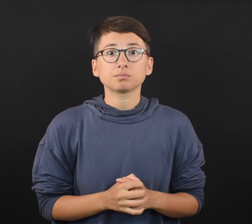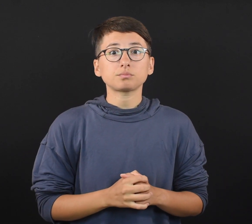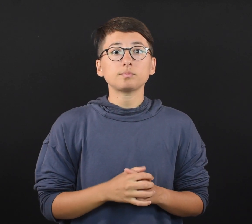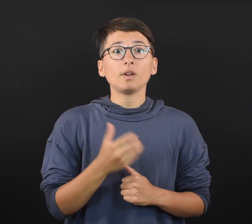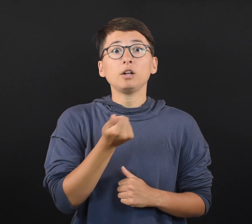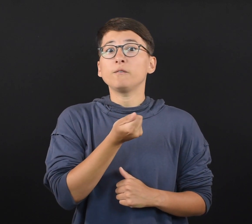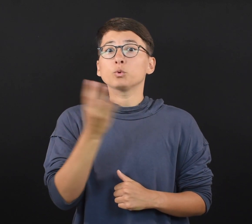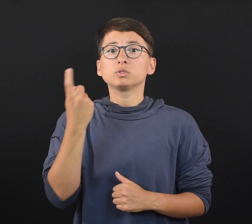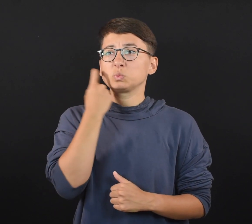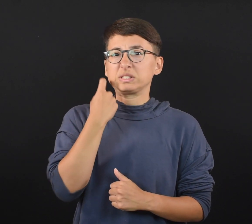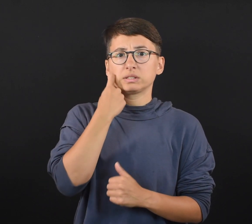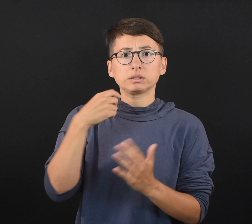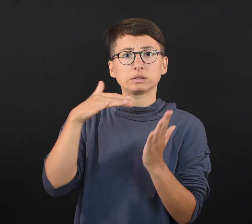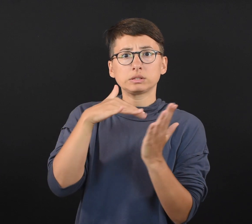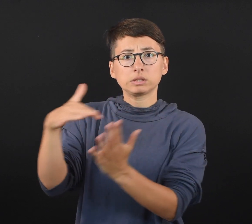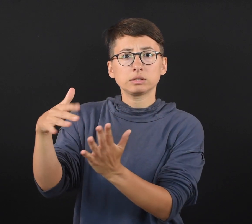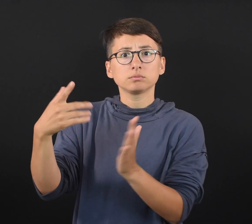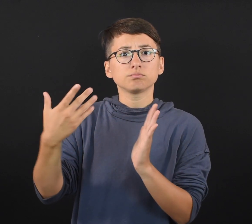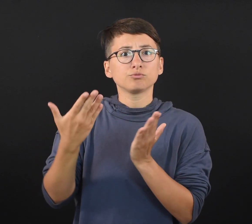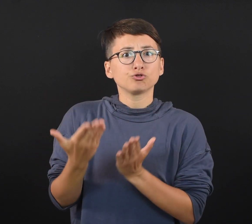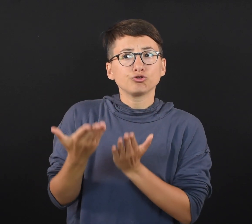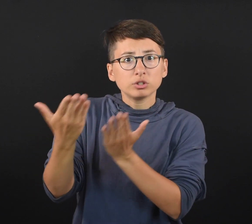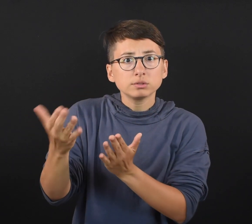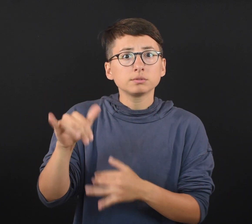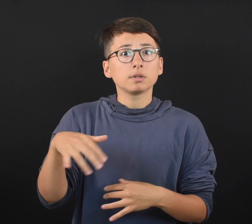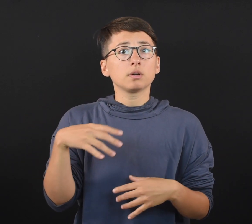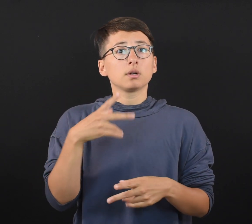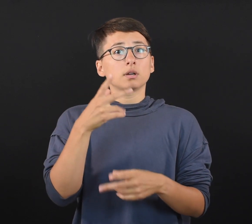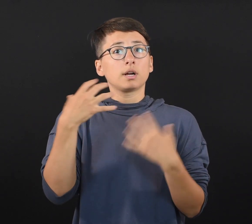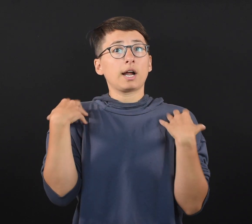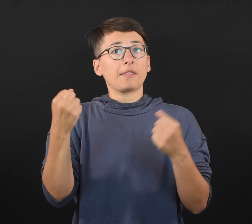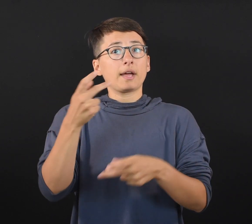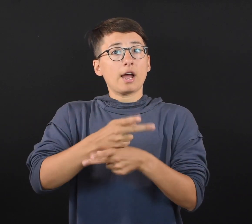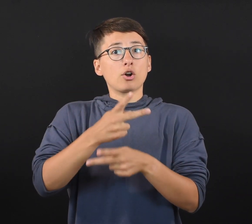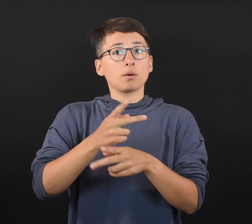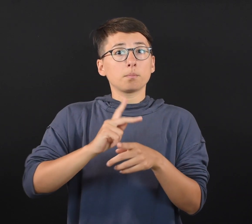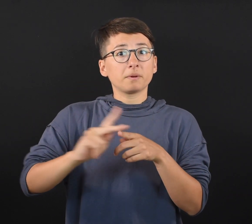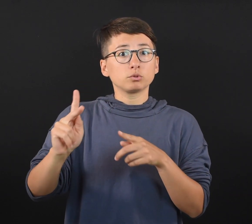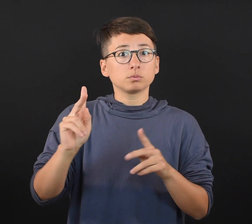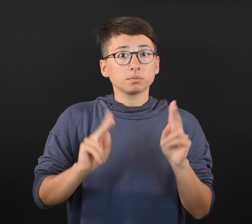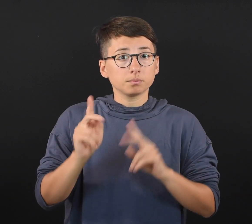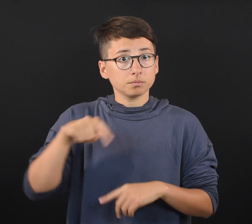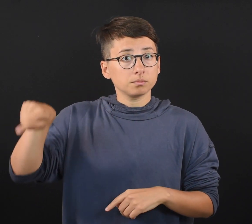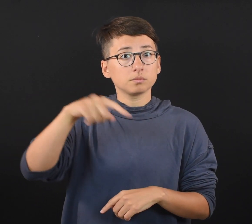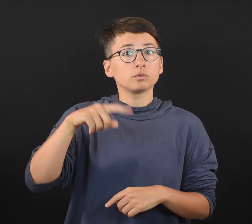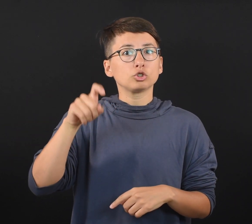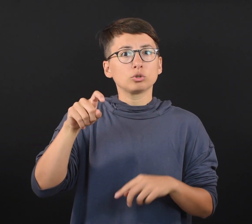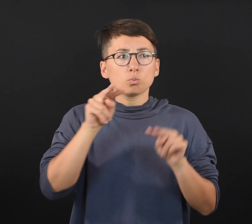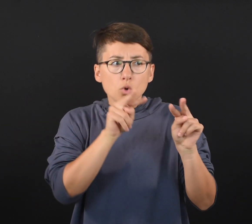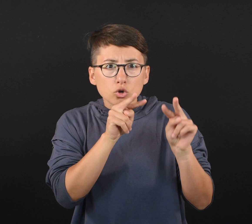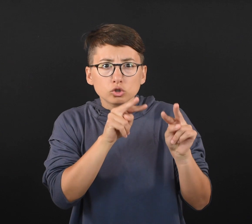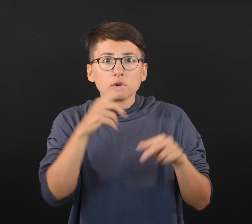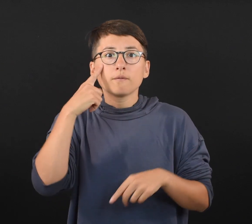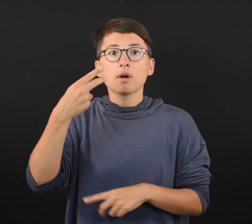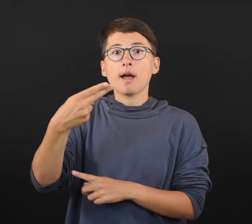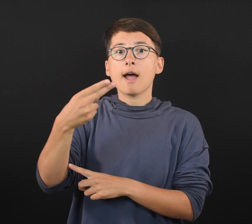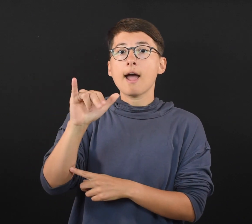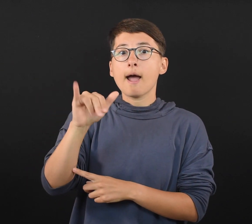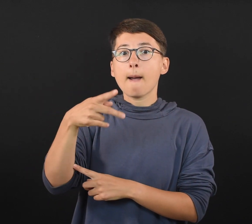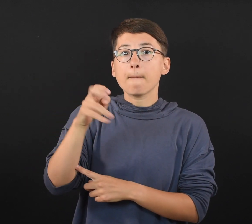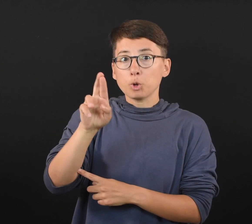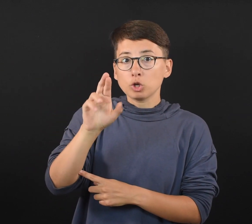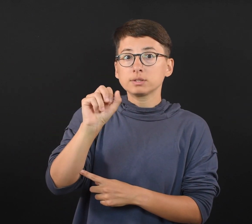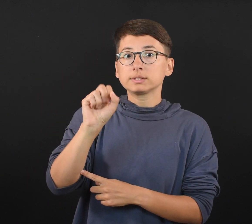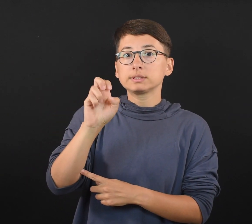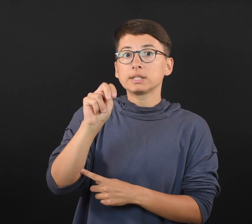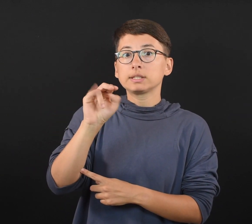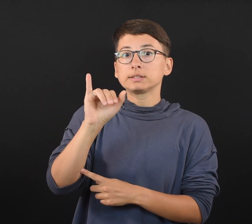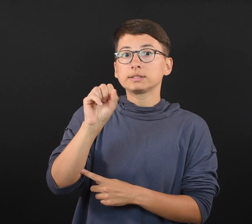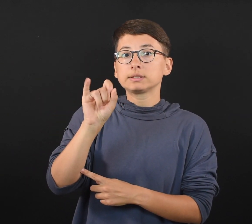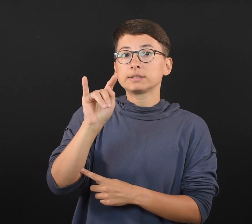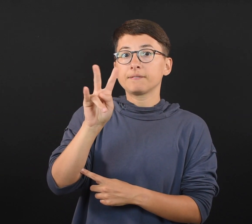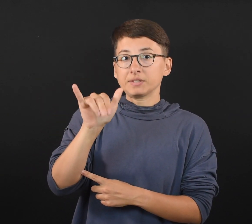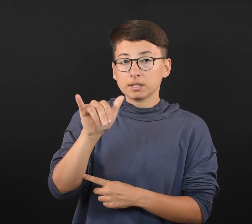Several recent studies suggest that health care professionals should watch for hypersensitivity